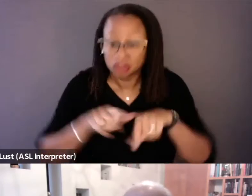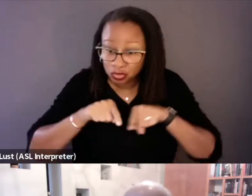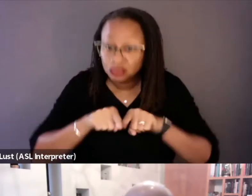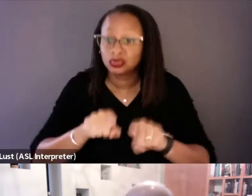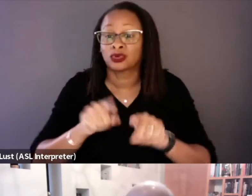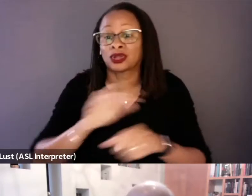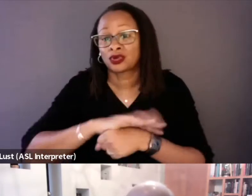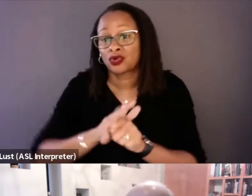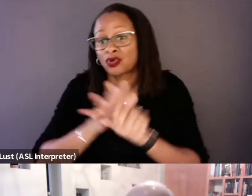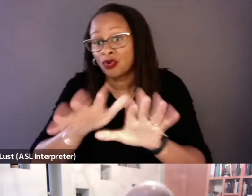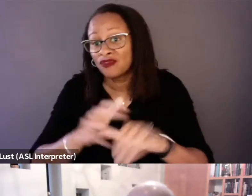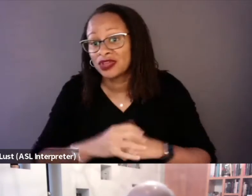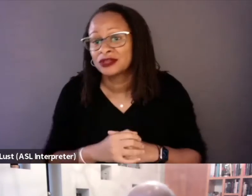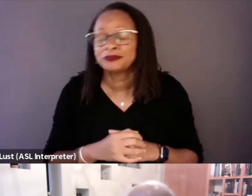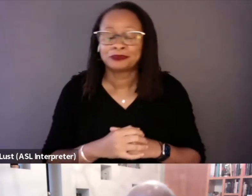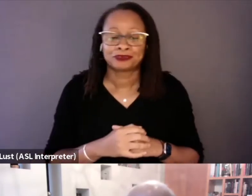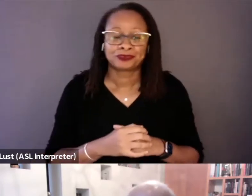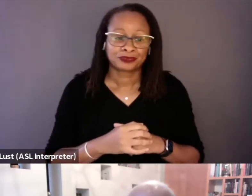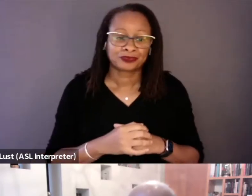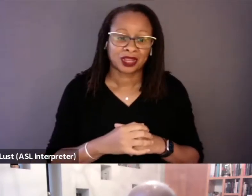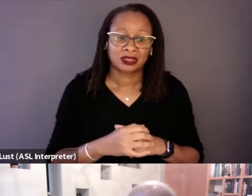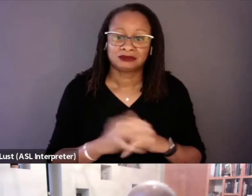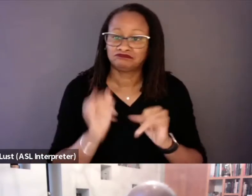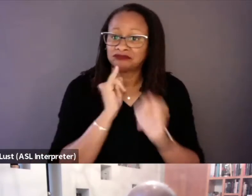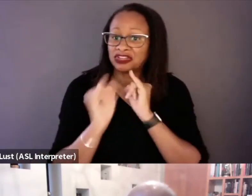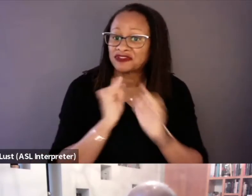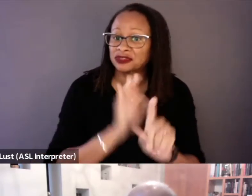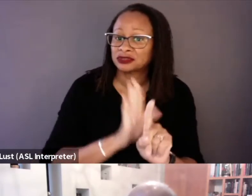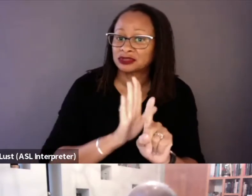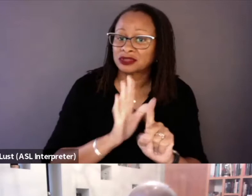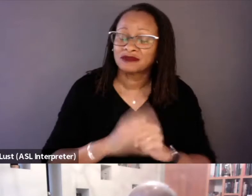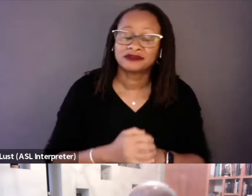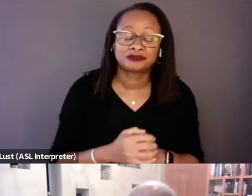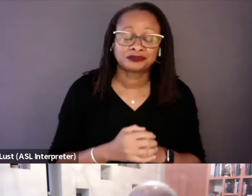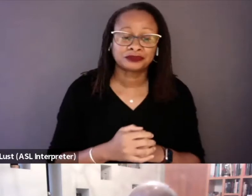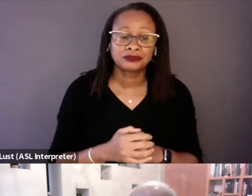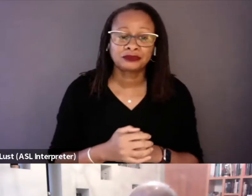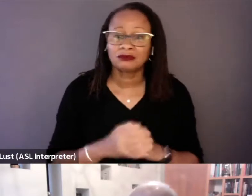But the interviews were just amazing,